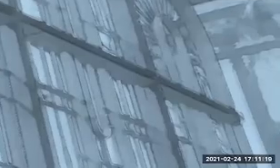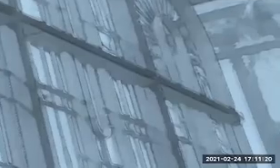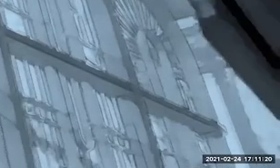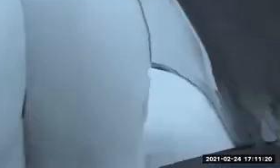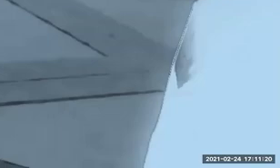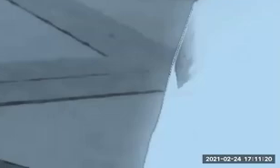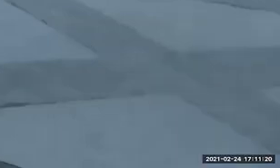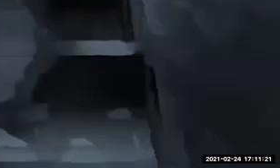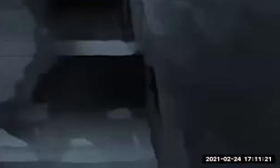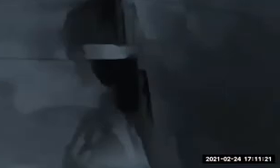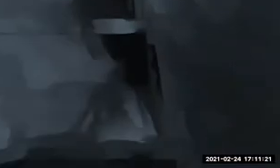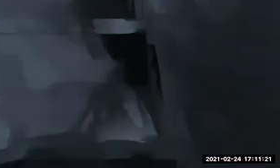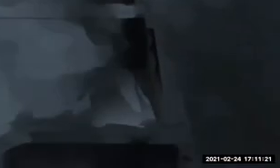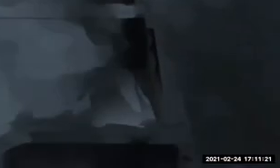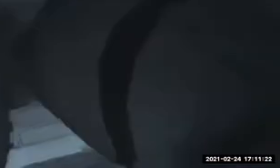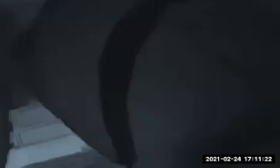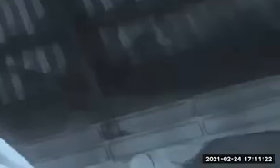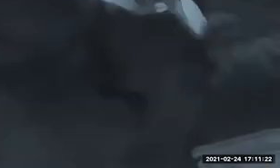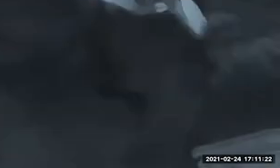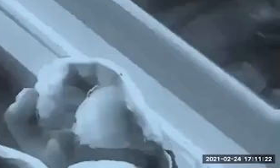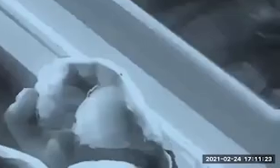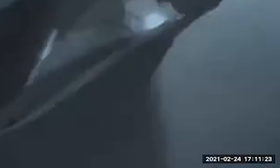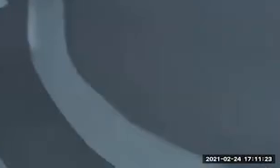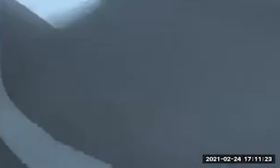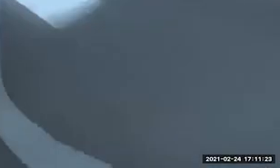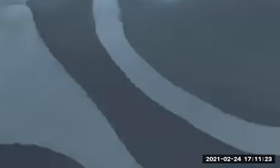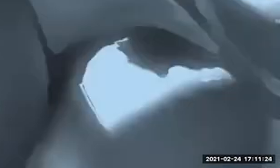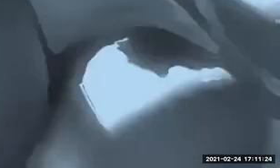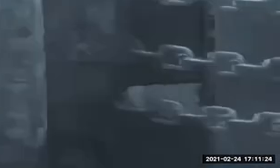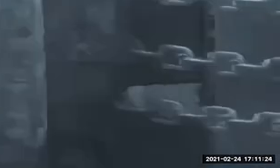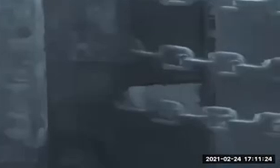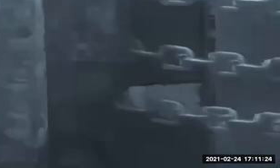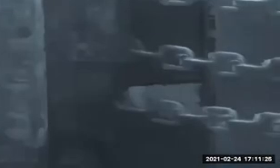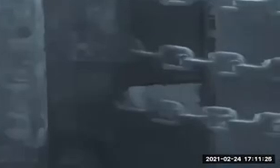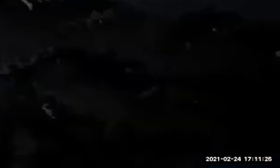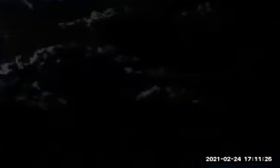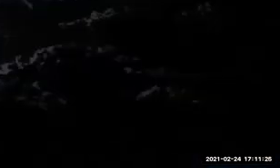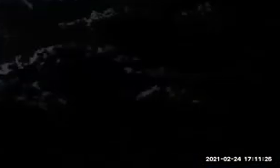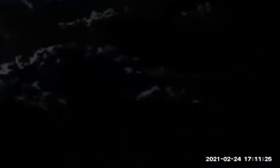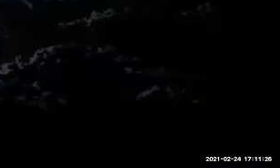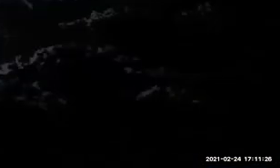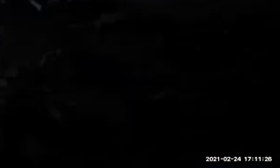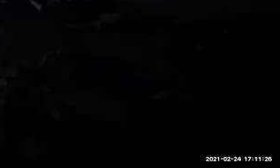what iconic things in Arkansas happen? What does it look like during the night? What does it look like during the day? What does it look like when